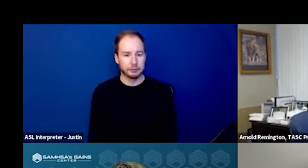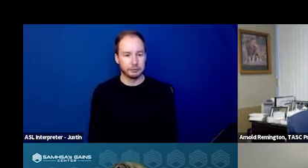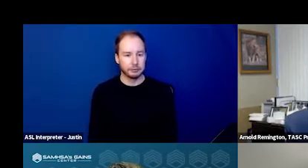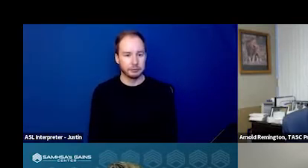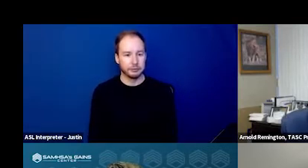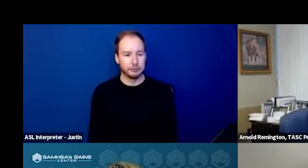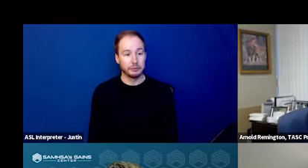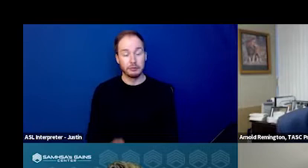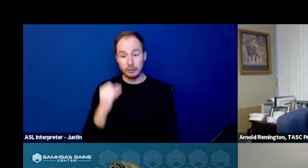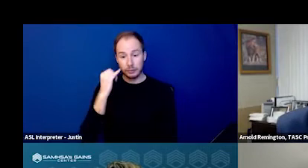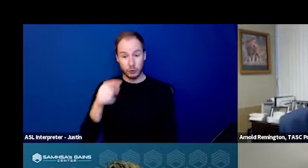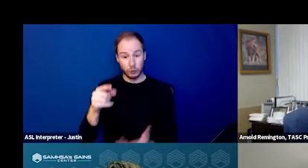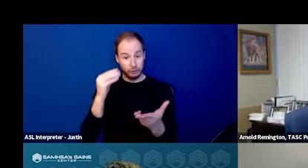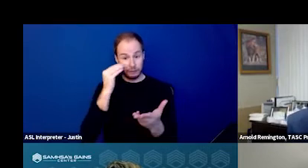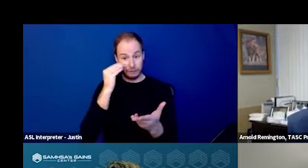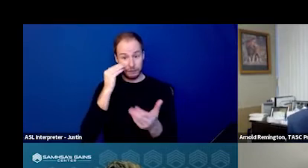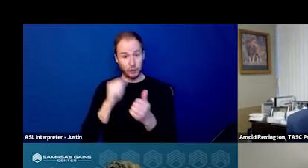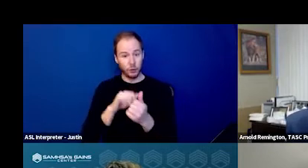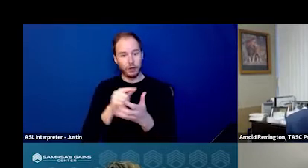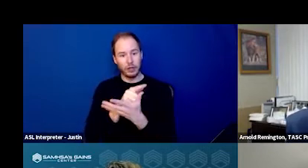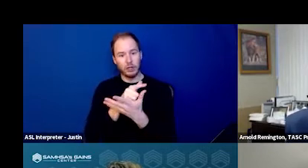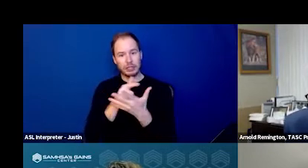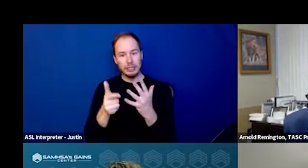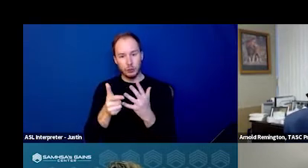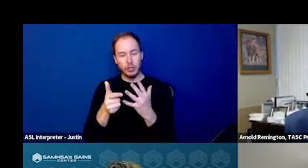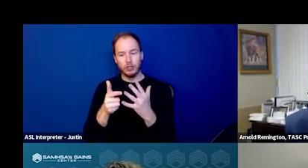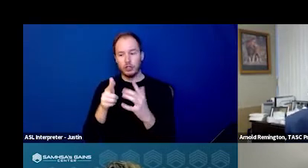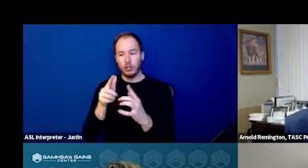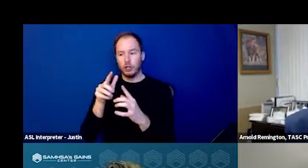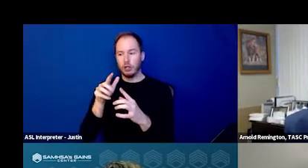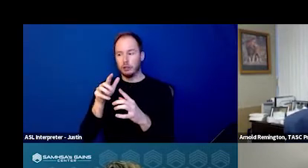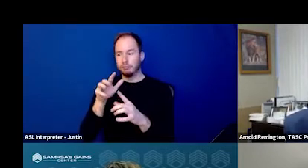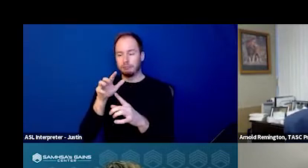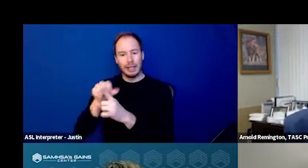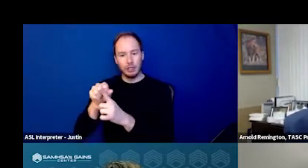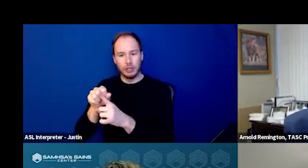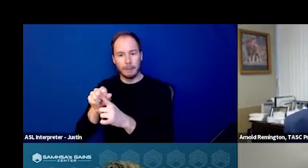If you're familiar with the sequential intercept model, this is intercept zero in one,